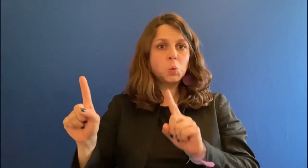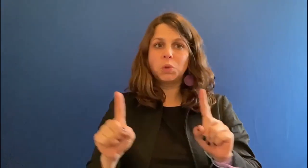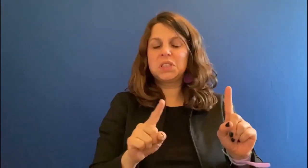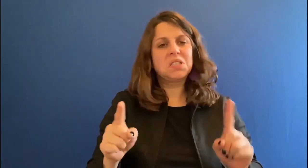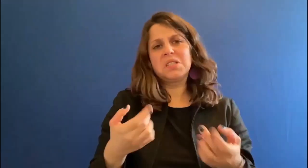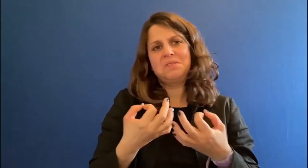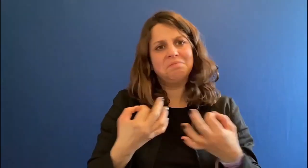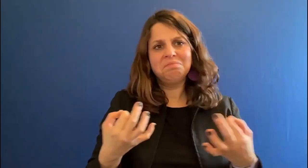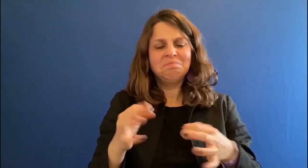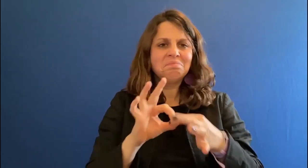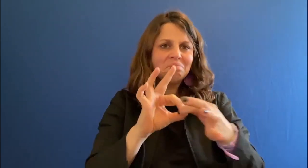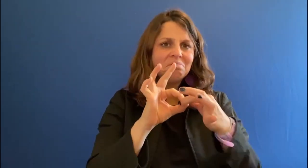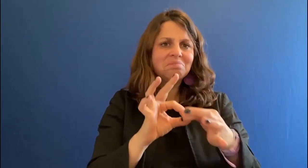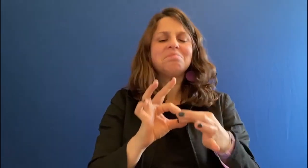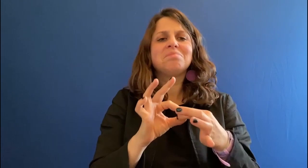Music isn´t really important for me...